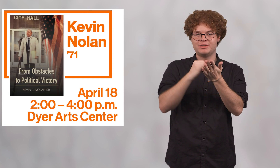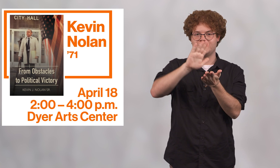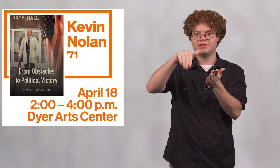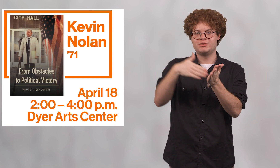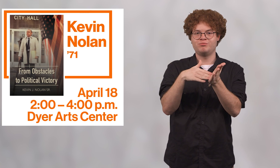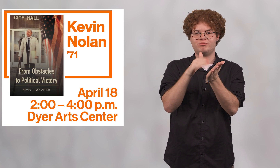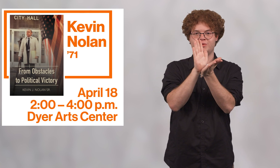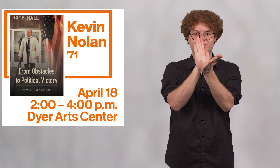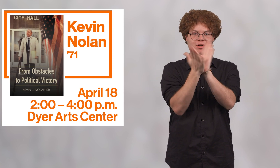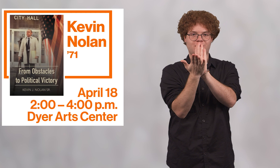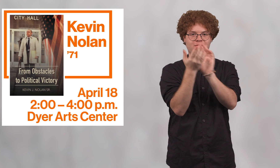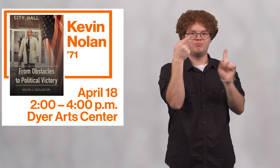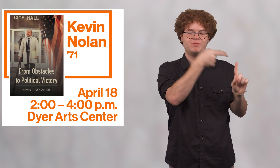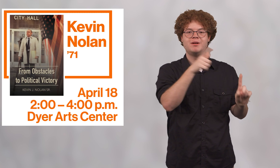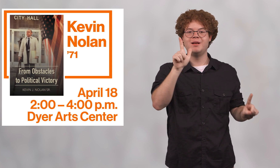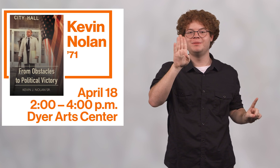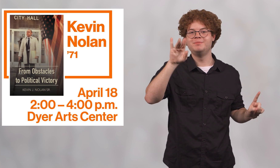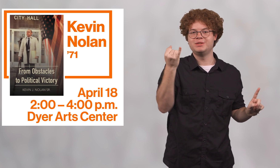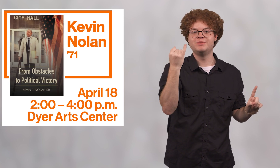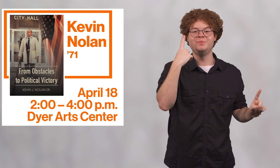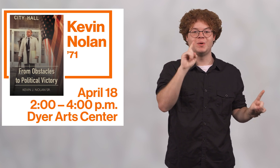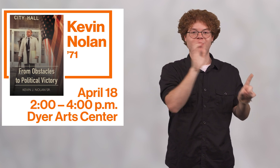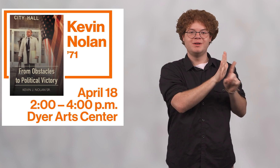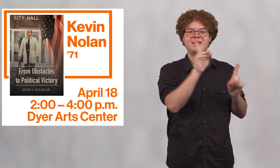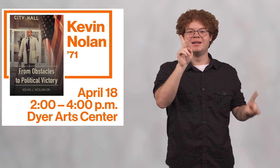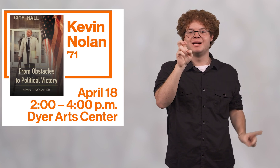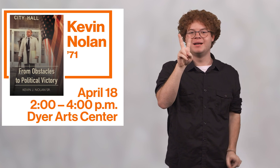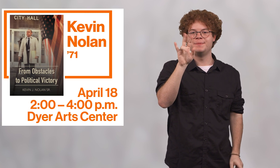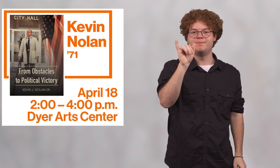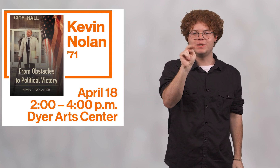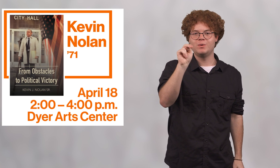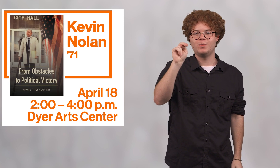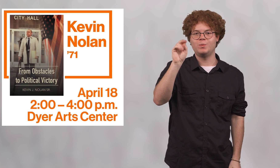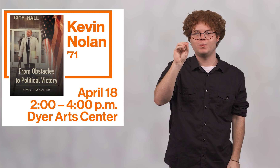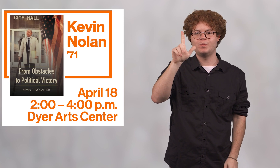head over to the Dyer Arts Center in LBJ Hall